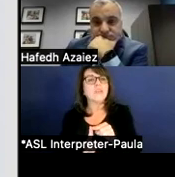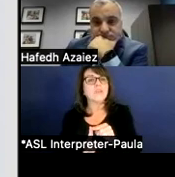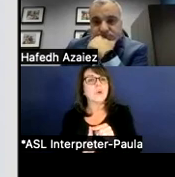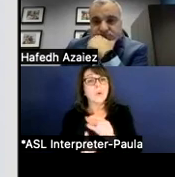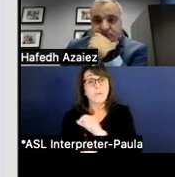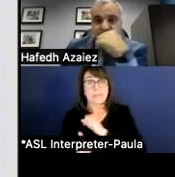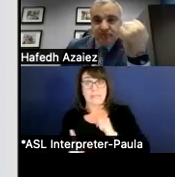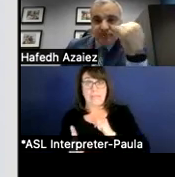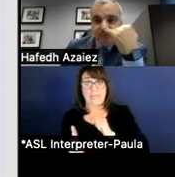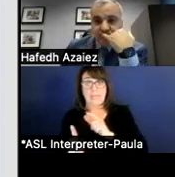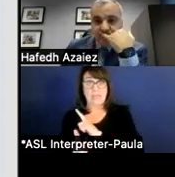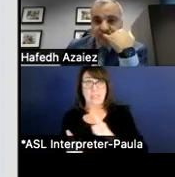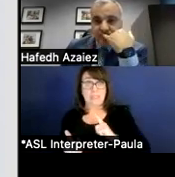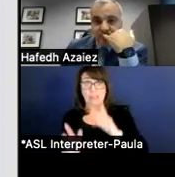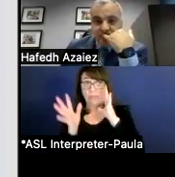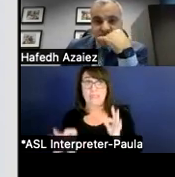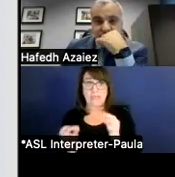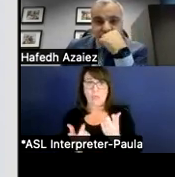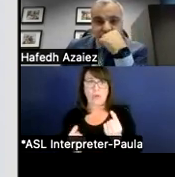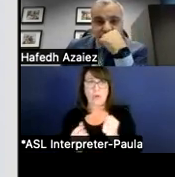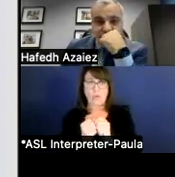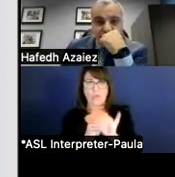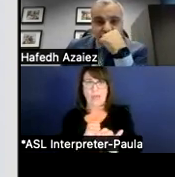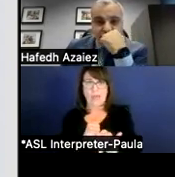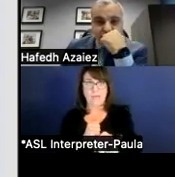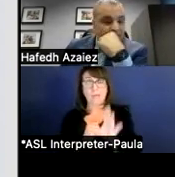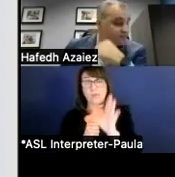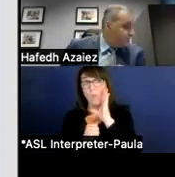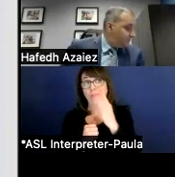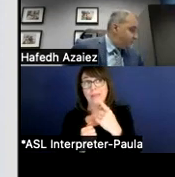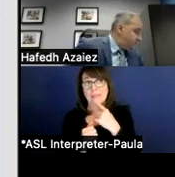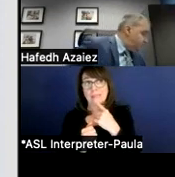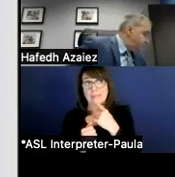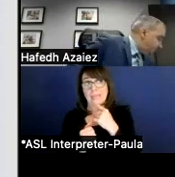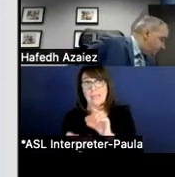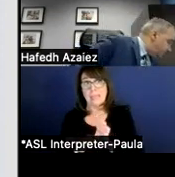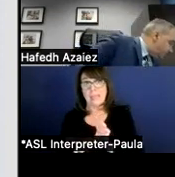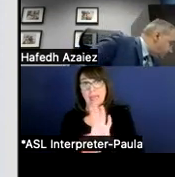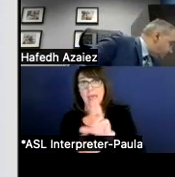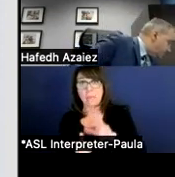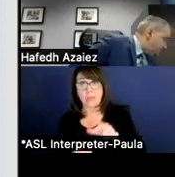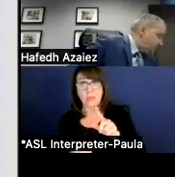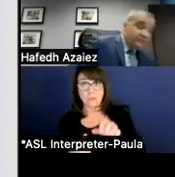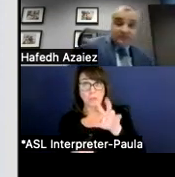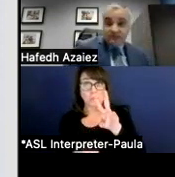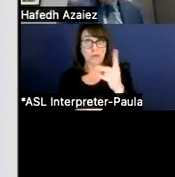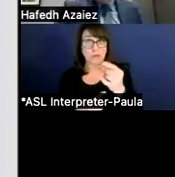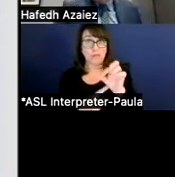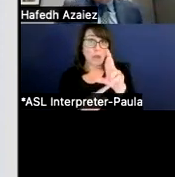So I can't say that it goes to vouchers, but it just goes into the general fund, and it could be useful vouchers.